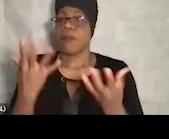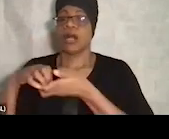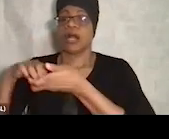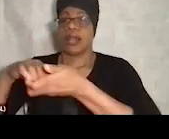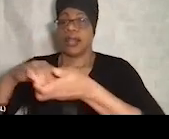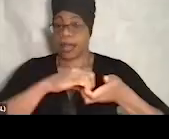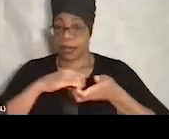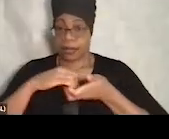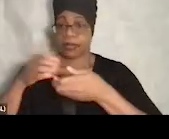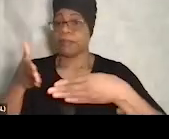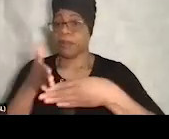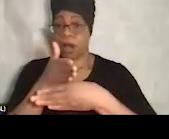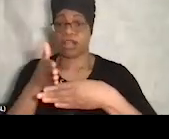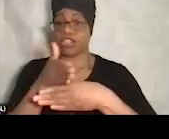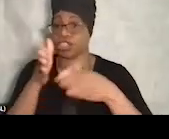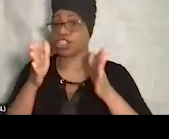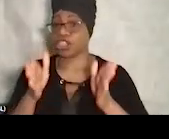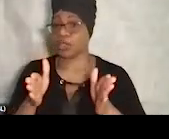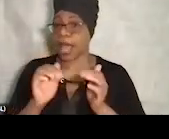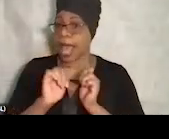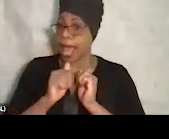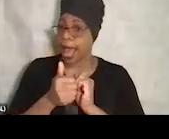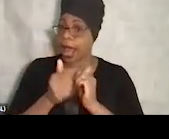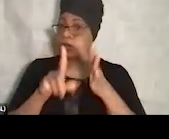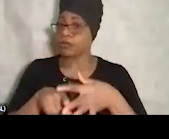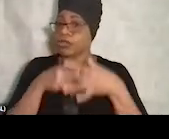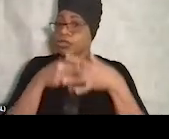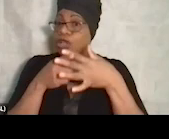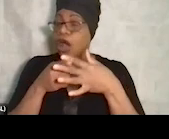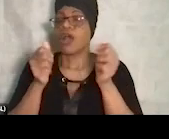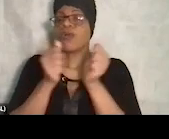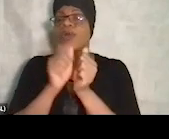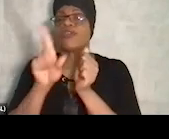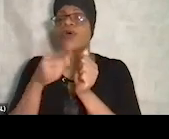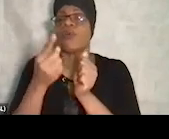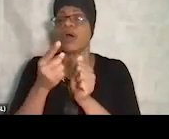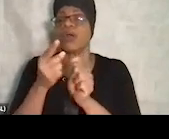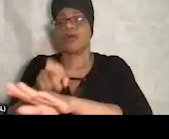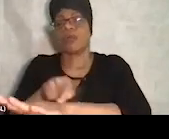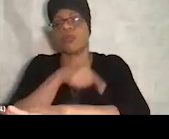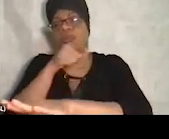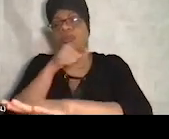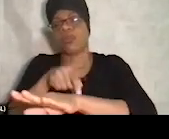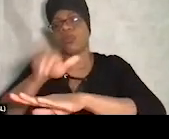And that started with one of the longest existing homeless service providers,